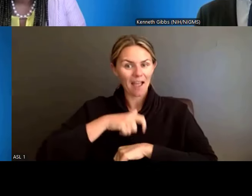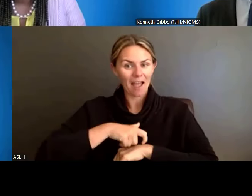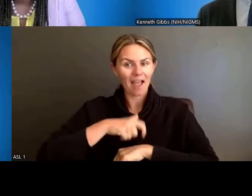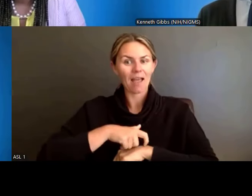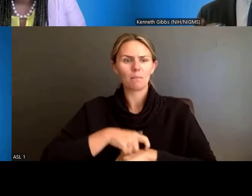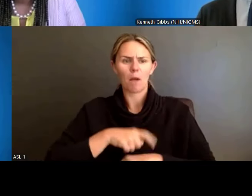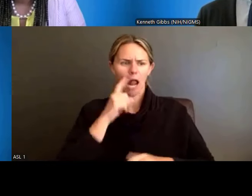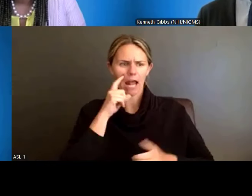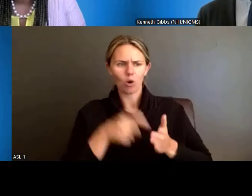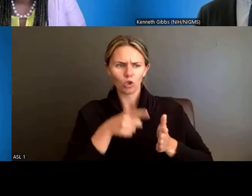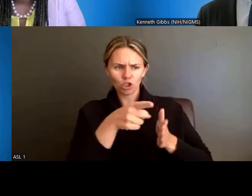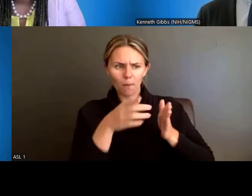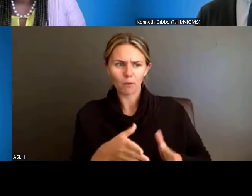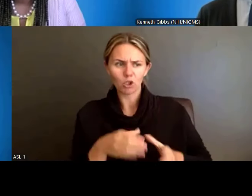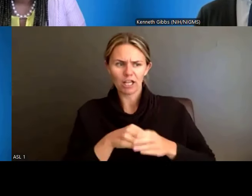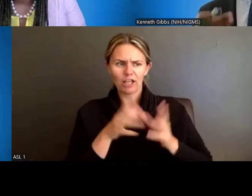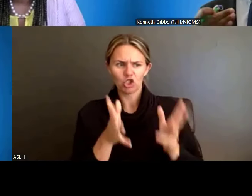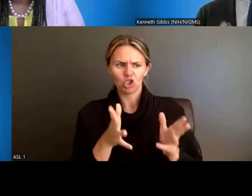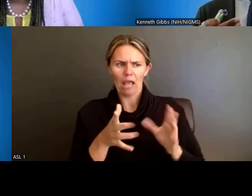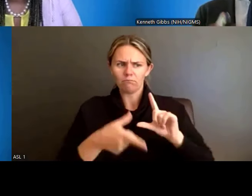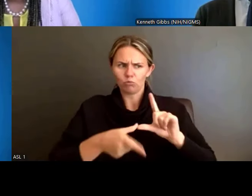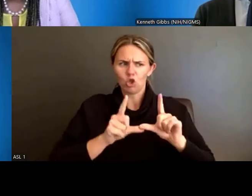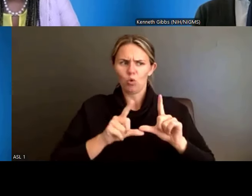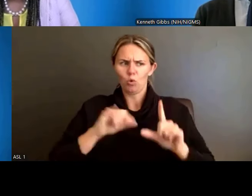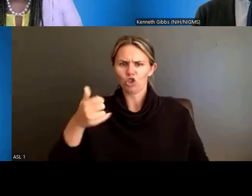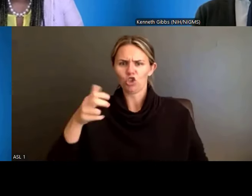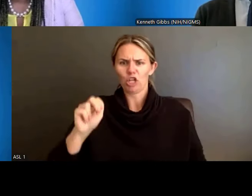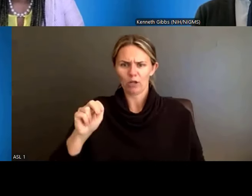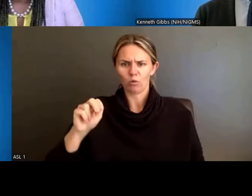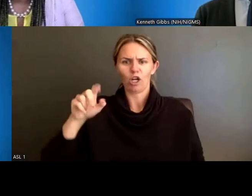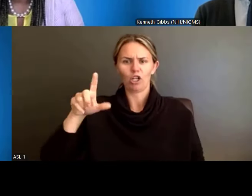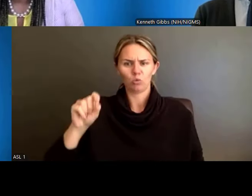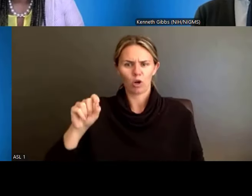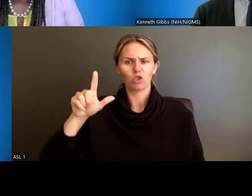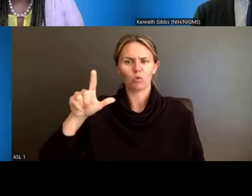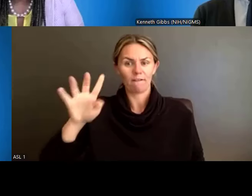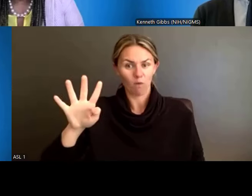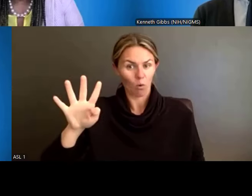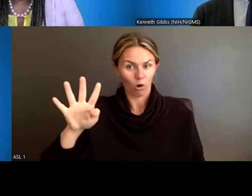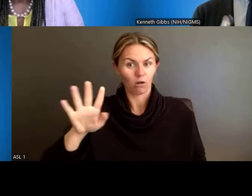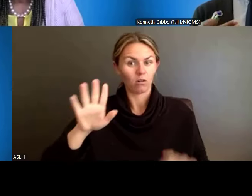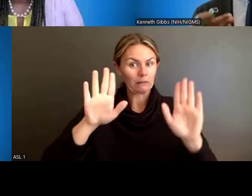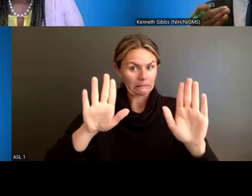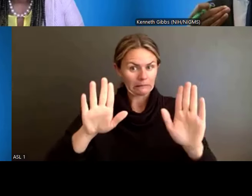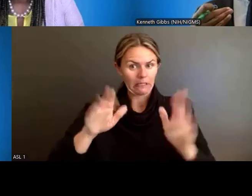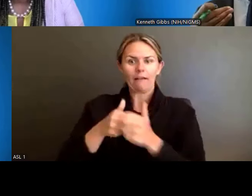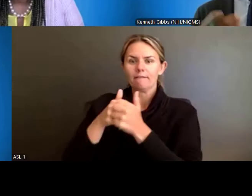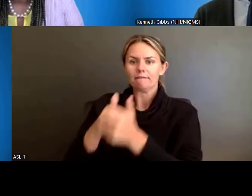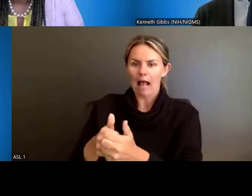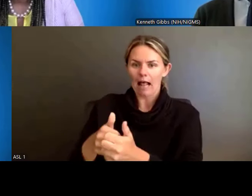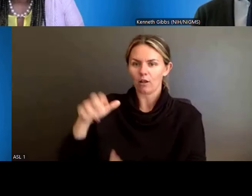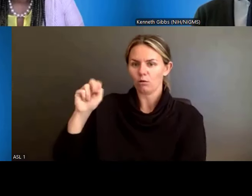don't go early and start doing it. Follow what's in the NOFO, and the NOFOs all currently have the current forms,